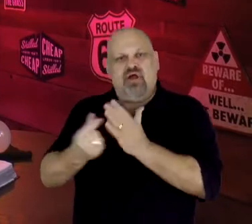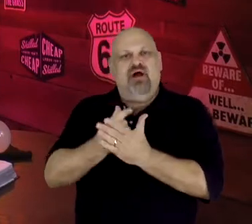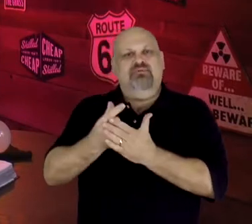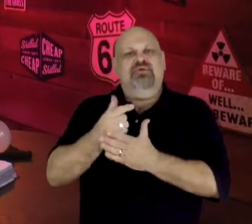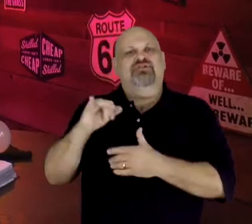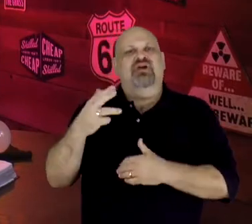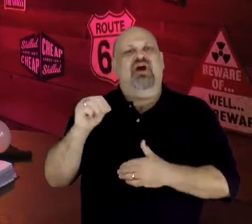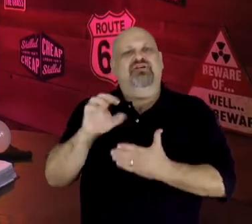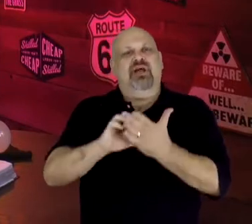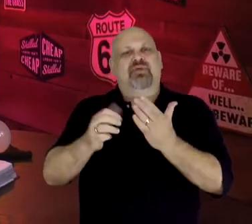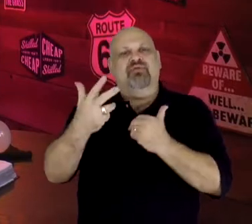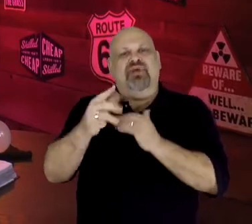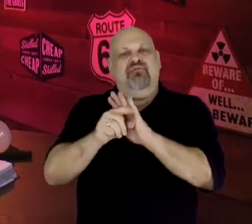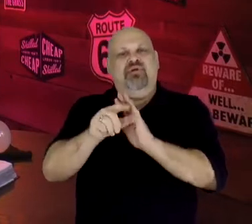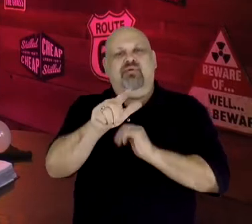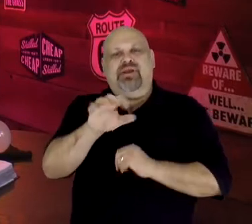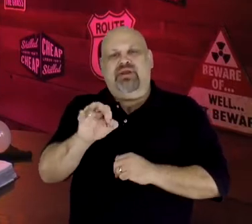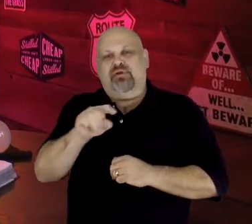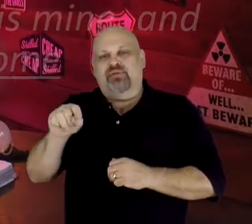we read John the baptist's response.